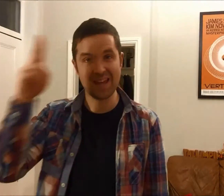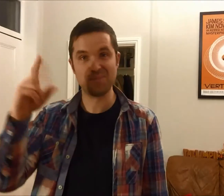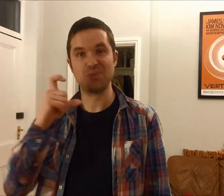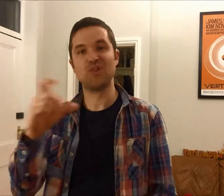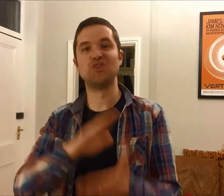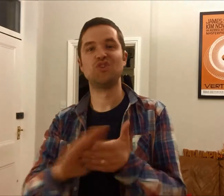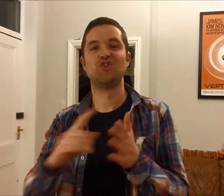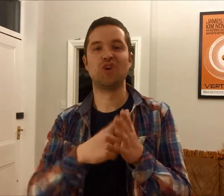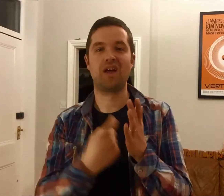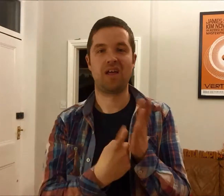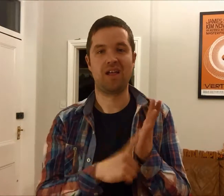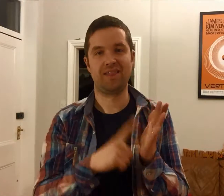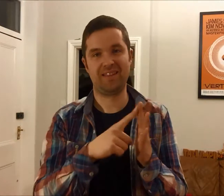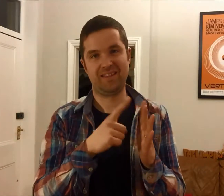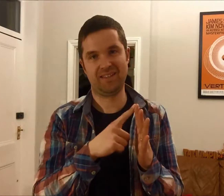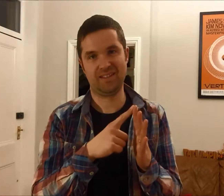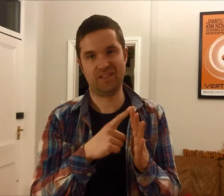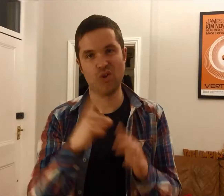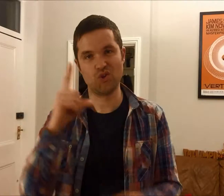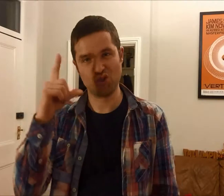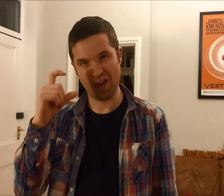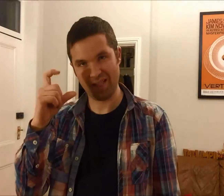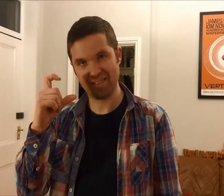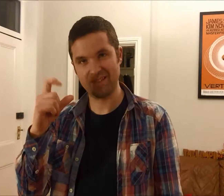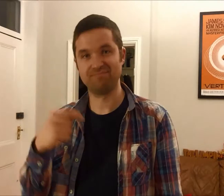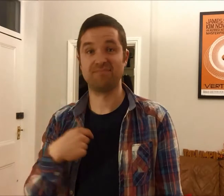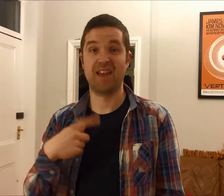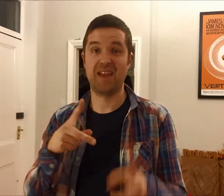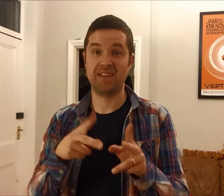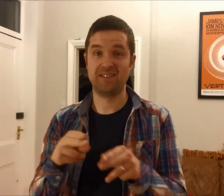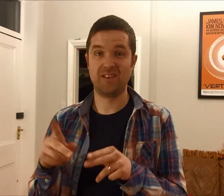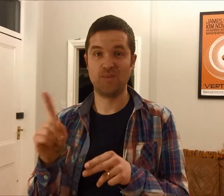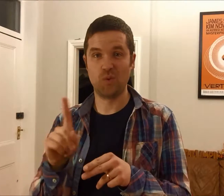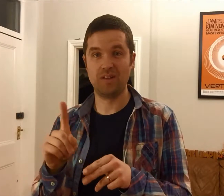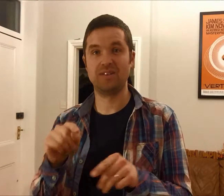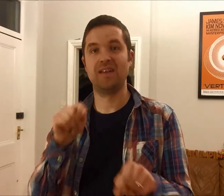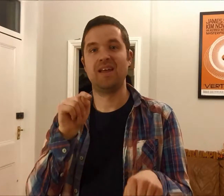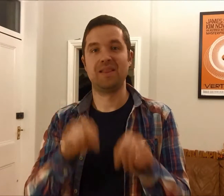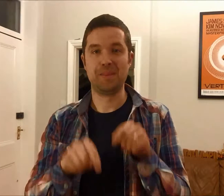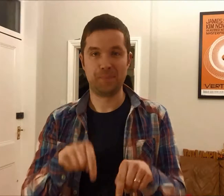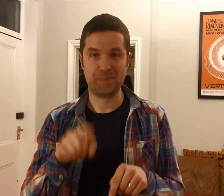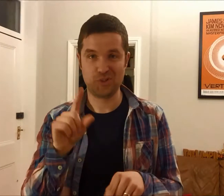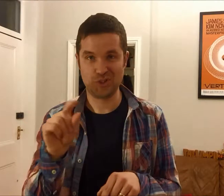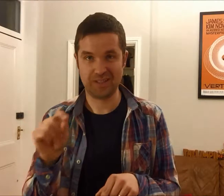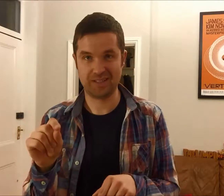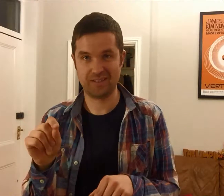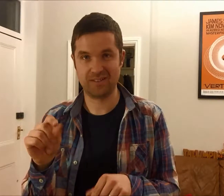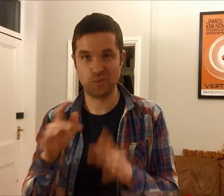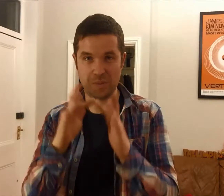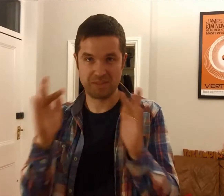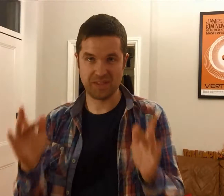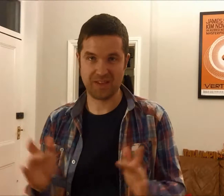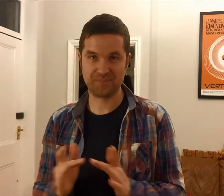Hi, my name is Charlie. I am the editor of The Limping Chicken website and I'd like to take